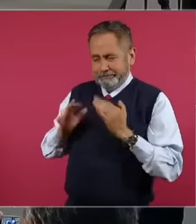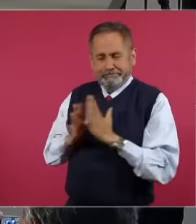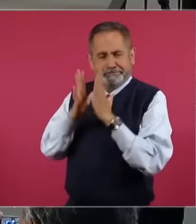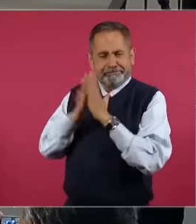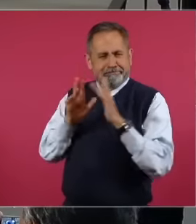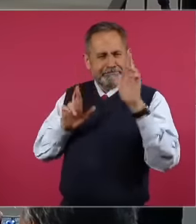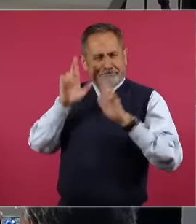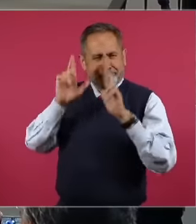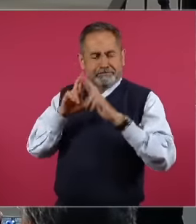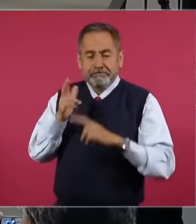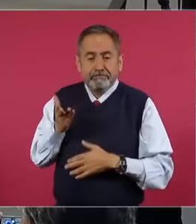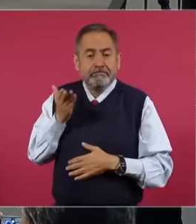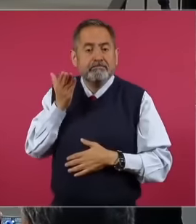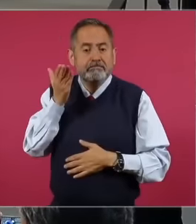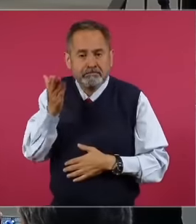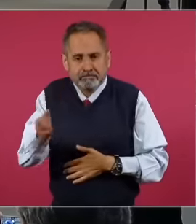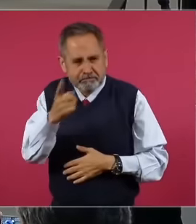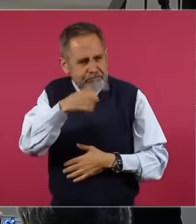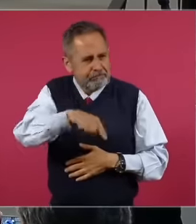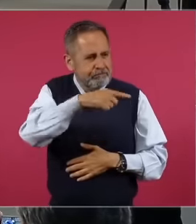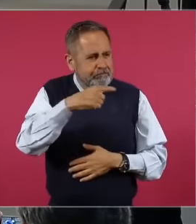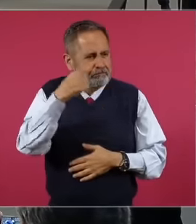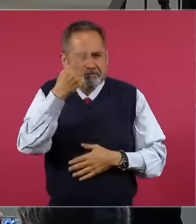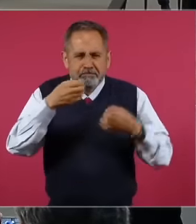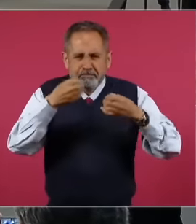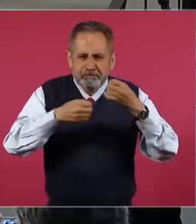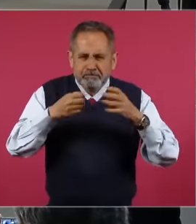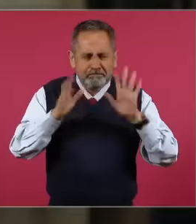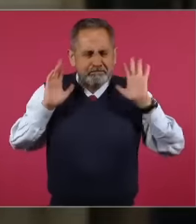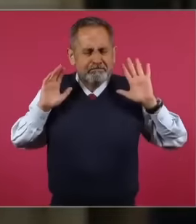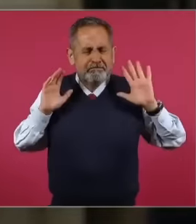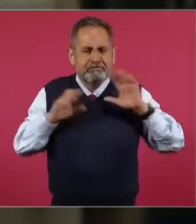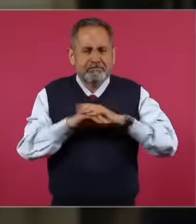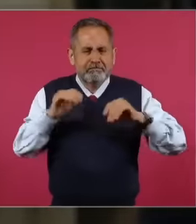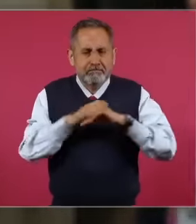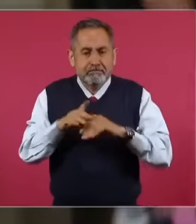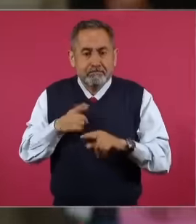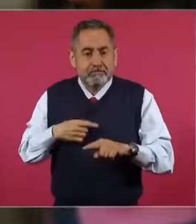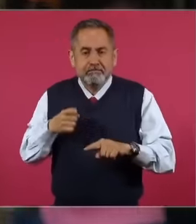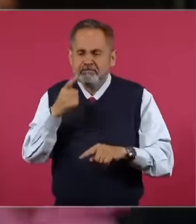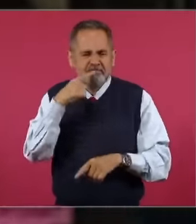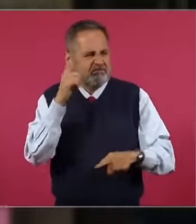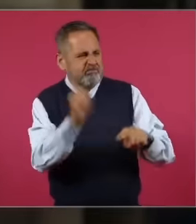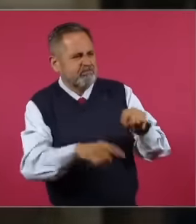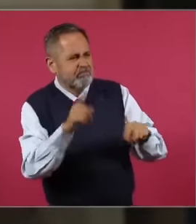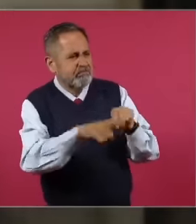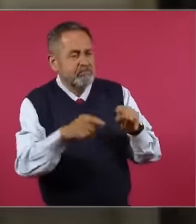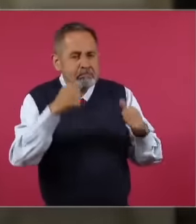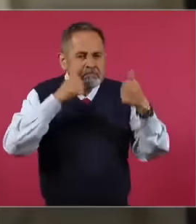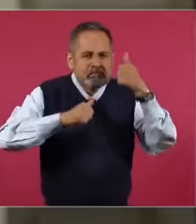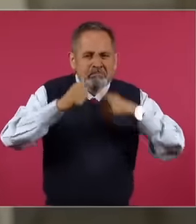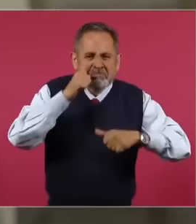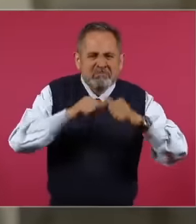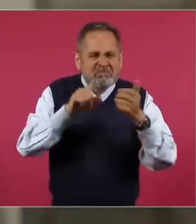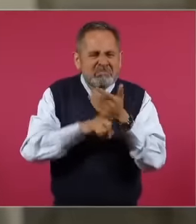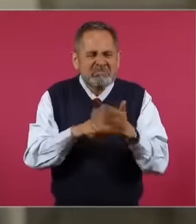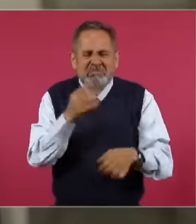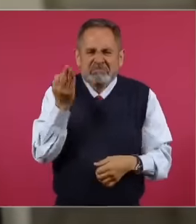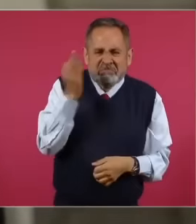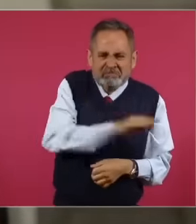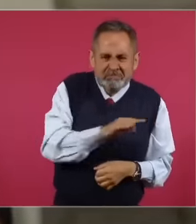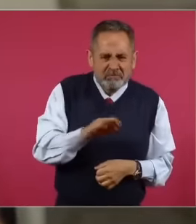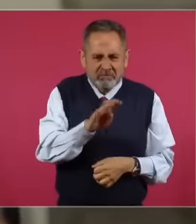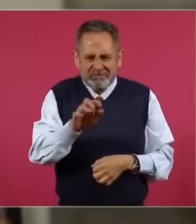I asked for there to be faceless judges I fought the experimental surgeries on 474 patients